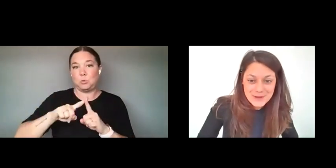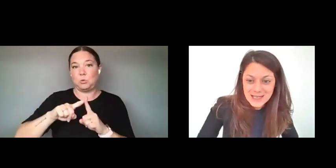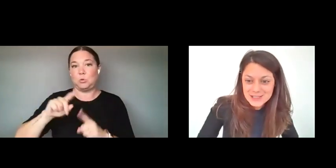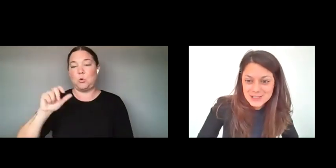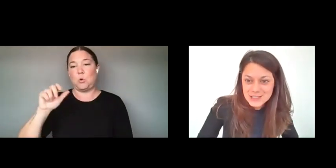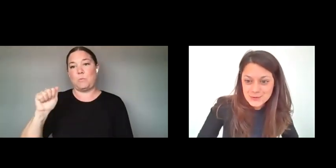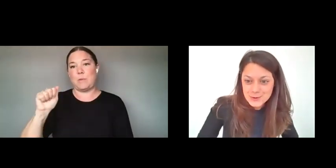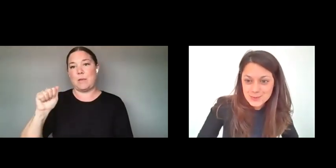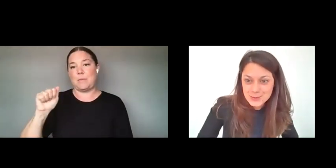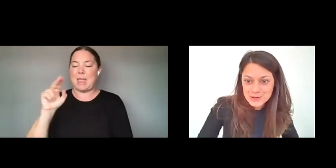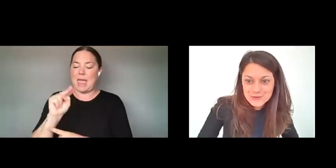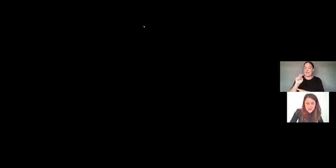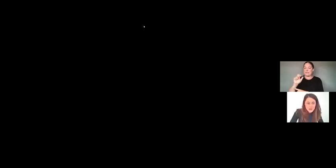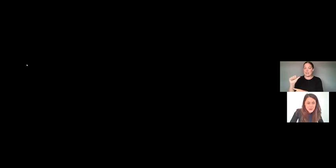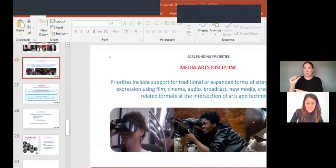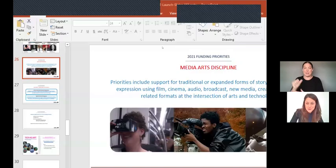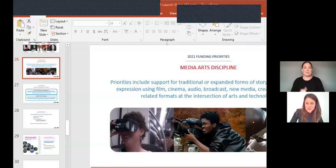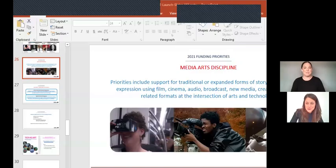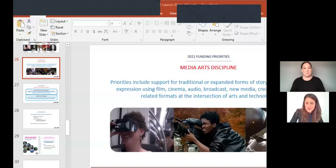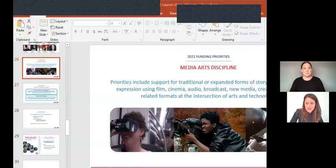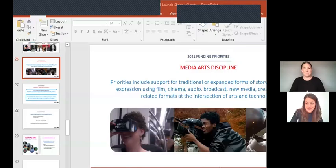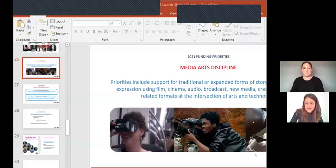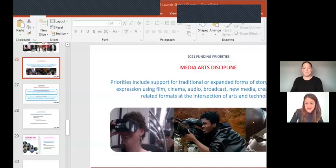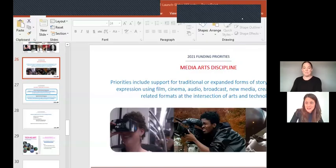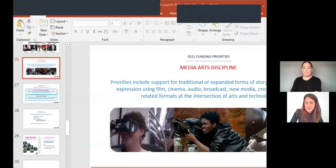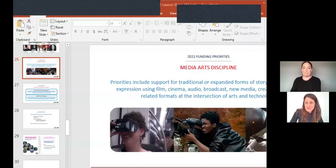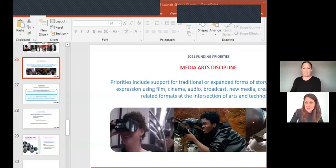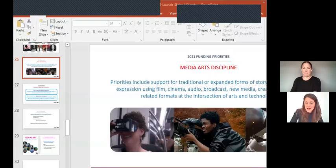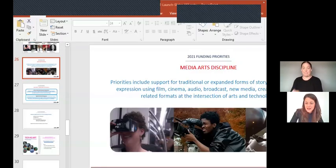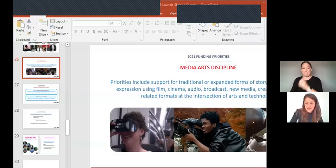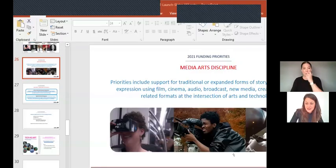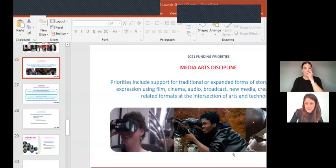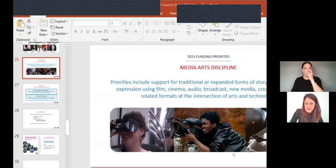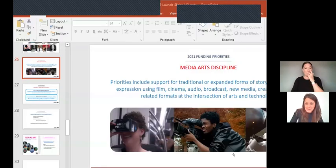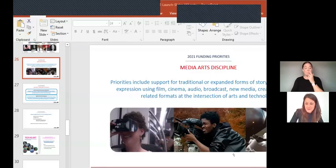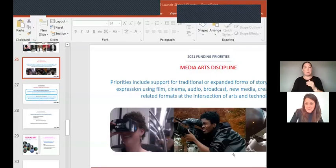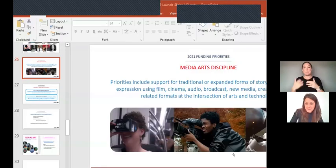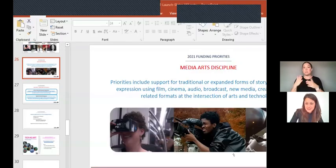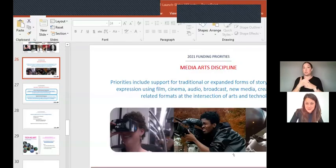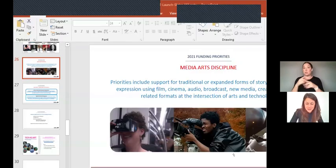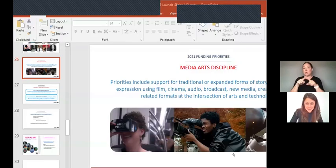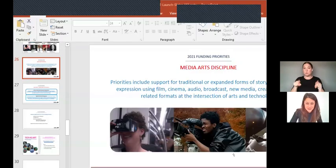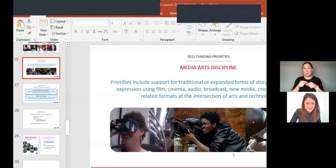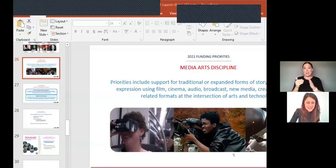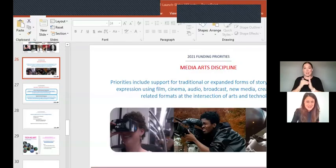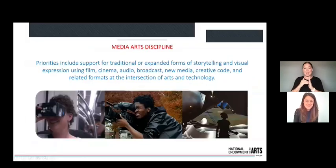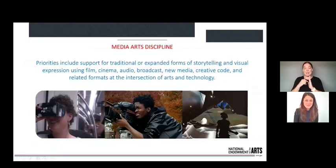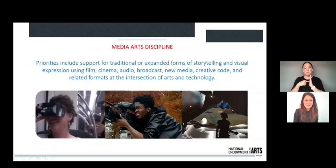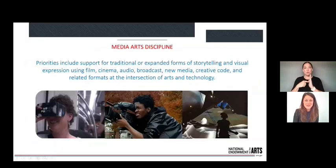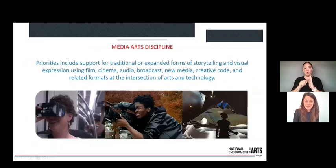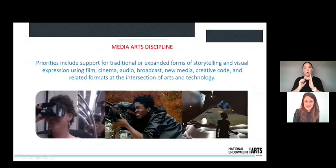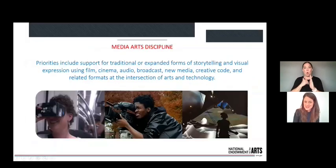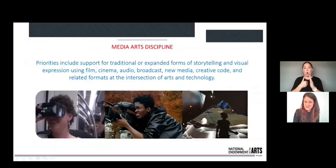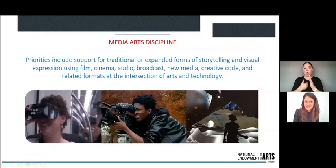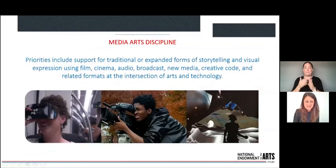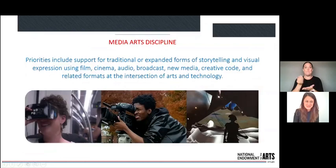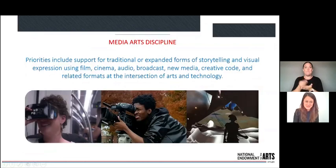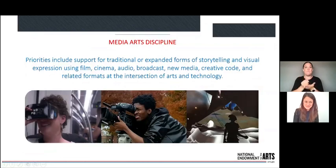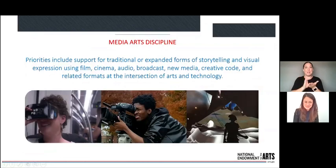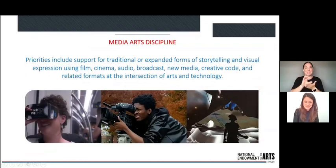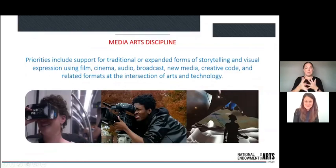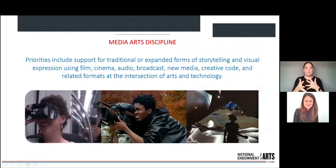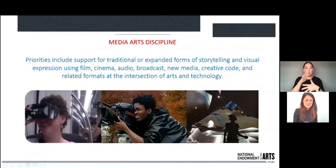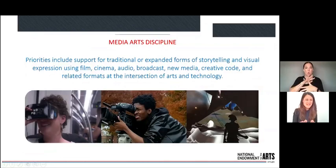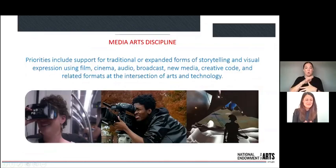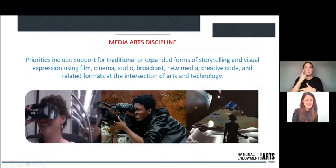AND JUST GIVE YOU A BRIEF OVERVIEW OF OUR FUNDING PRIORITIES IN THE MEDIA ARTS DISCIPLINE. AND FOR